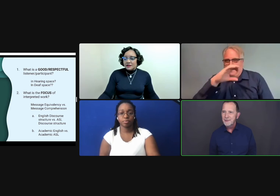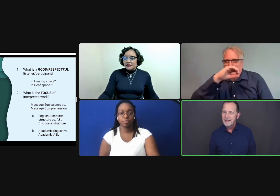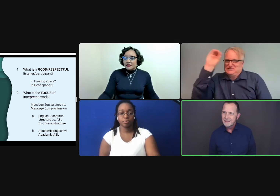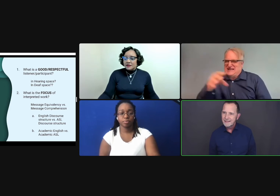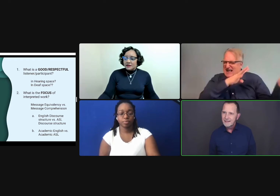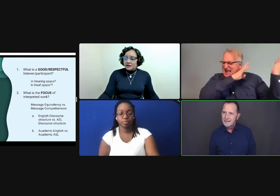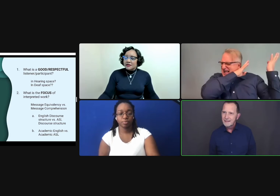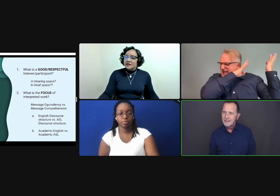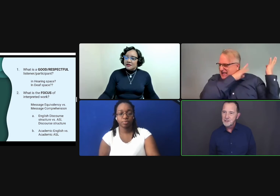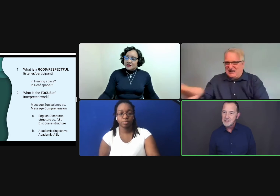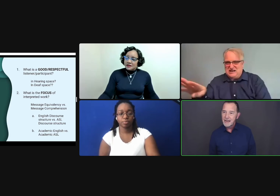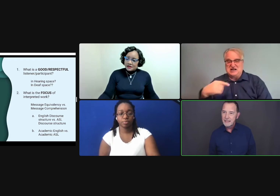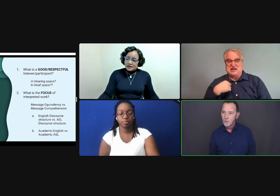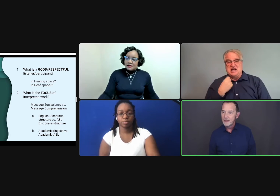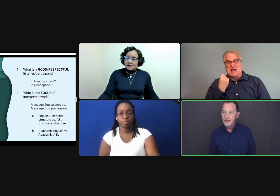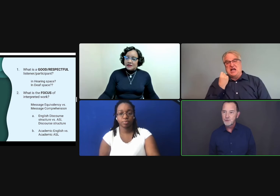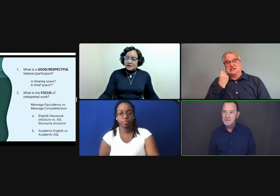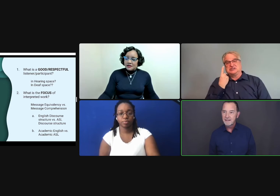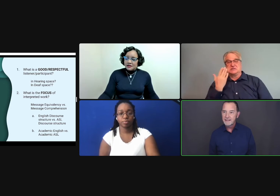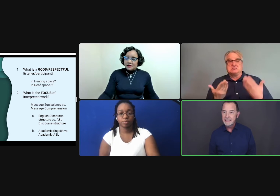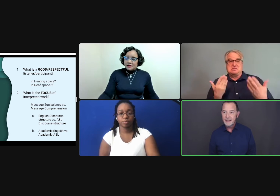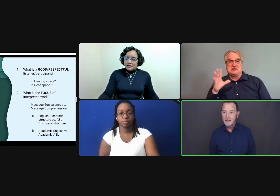But if you're signing 100% of the details